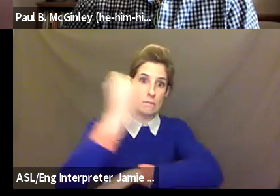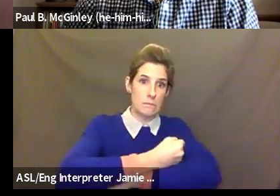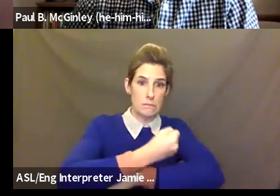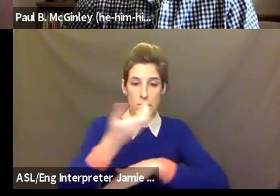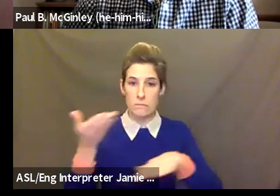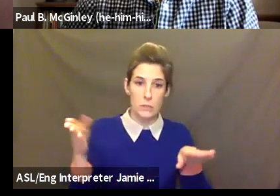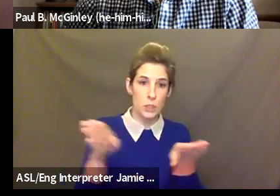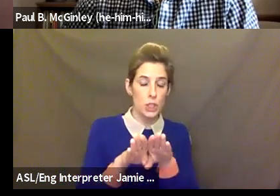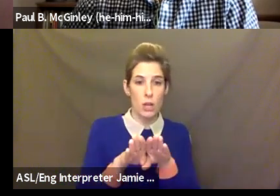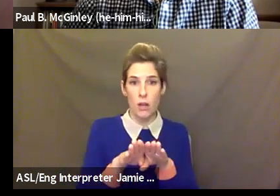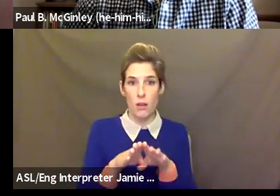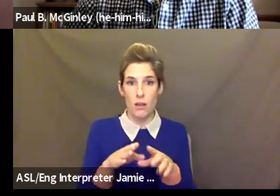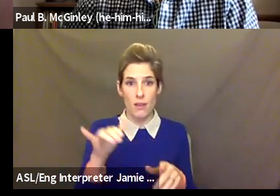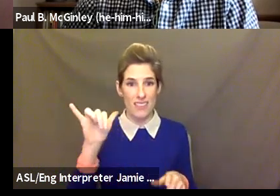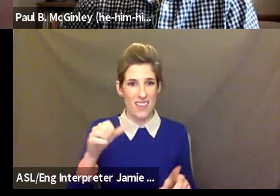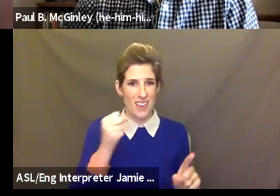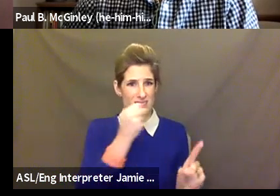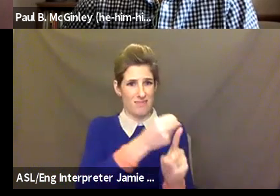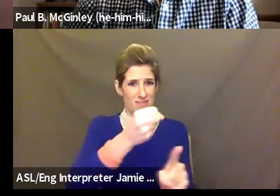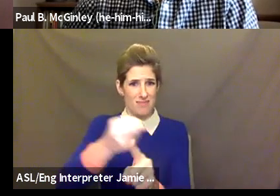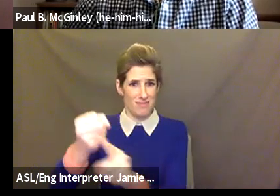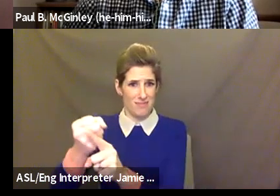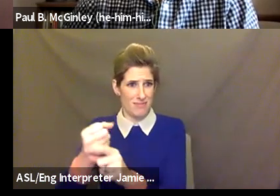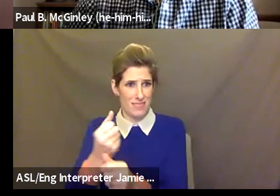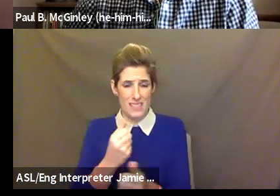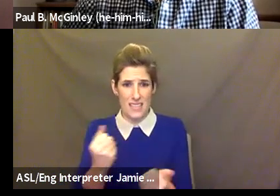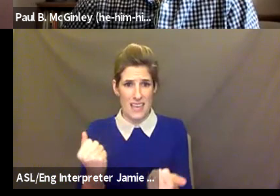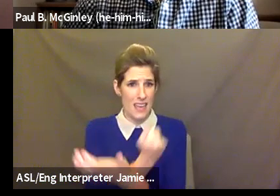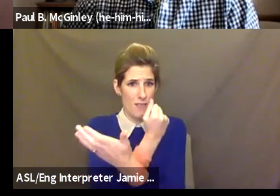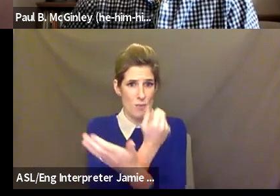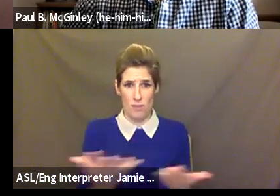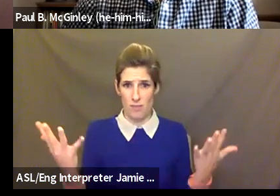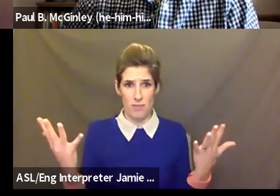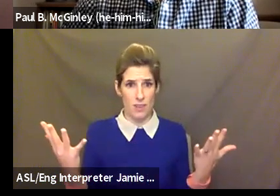change that there are repercussions that I'm not